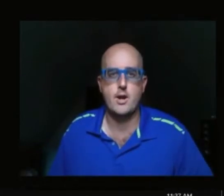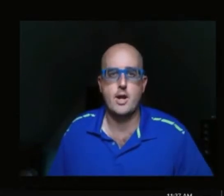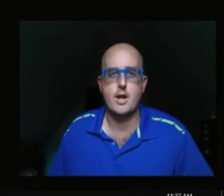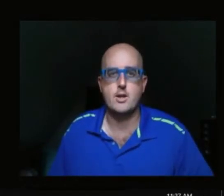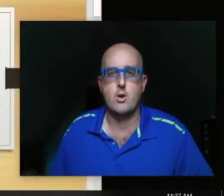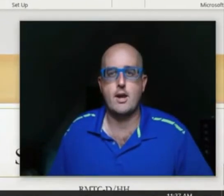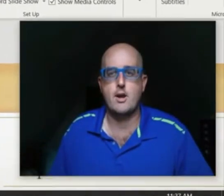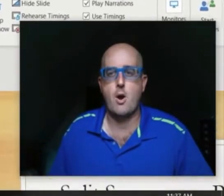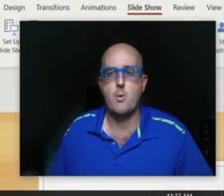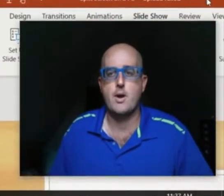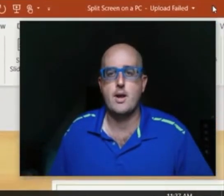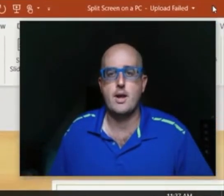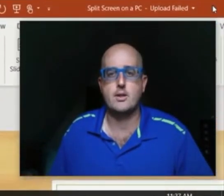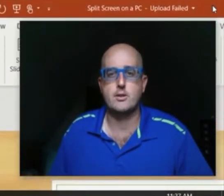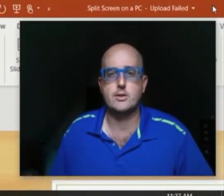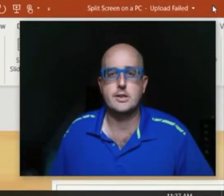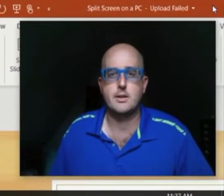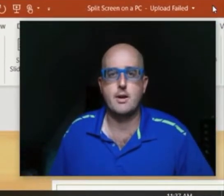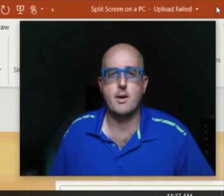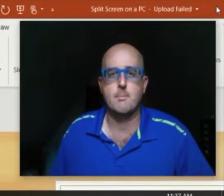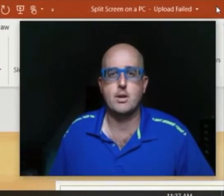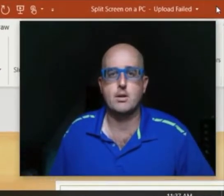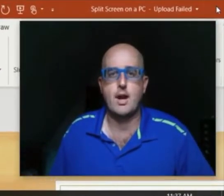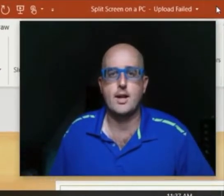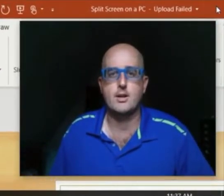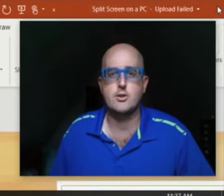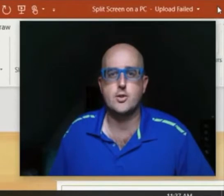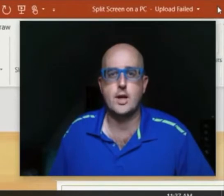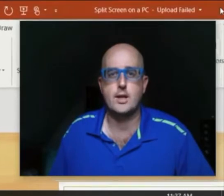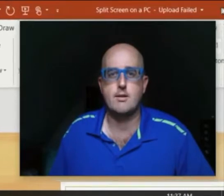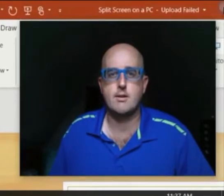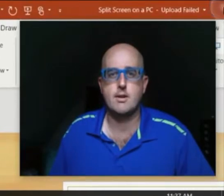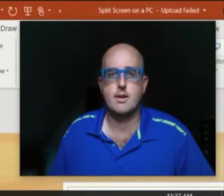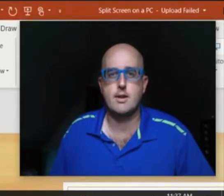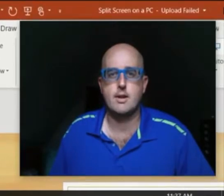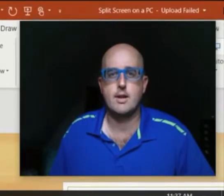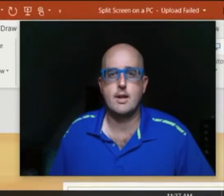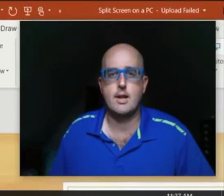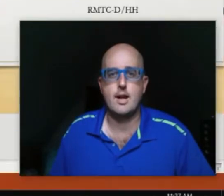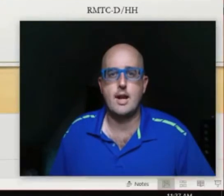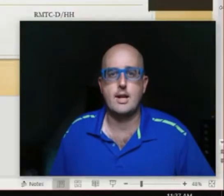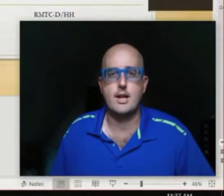Don't let go until you'll see a middle line in your screen. And, then you